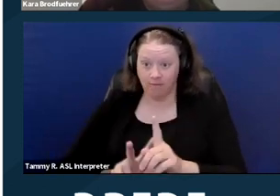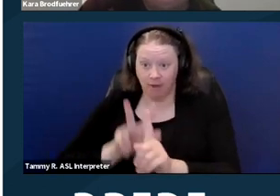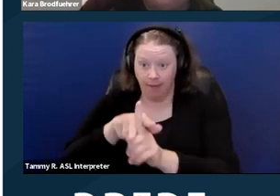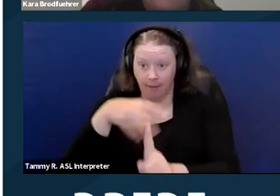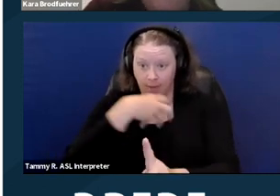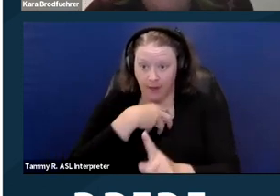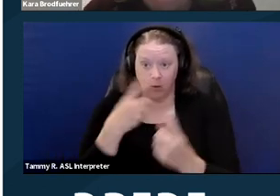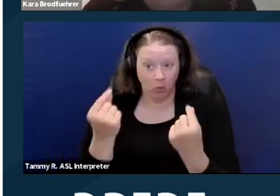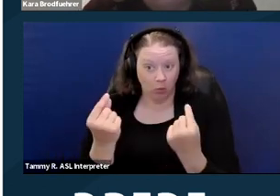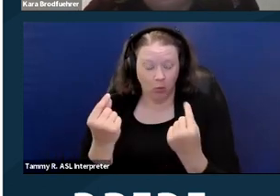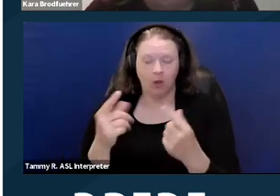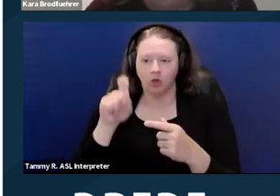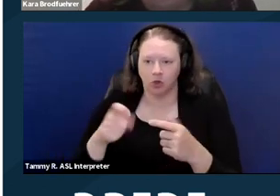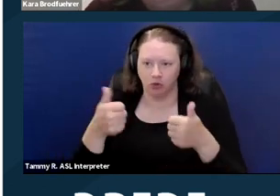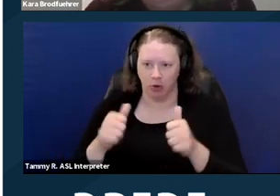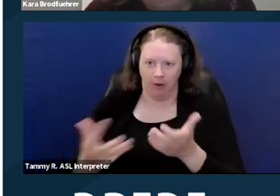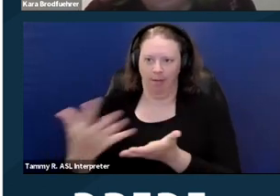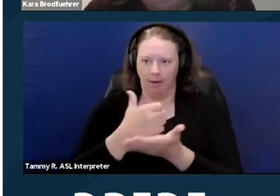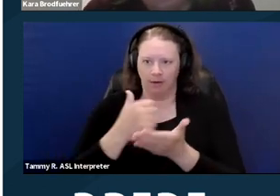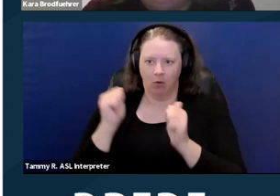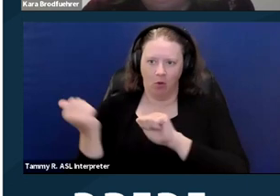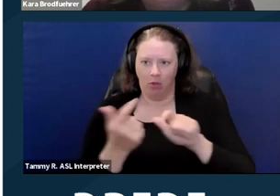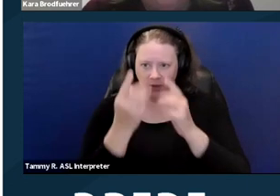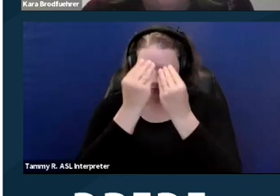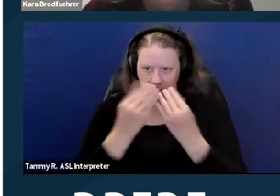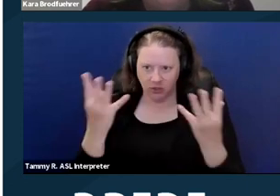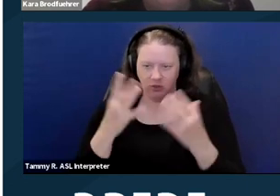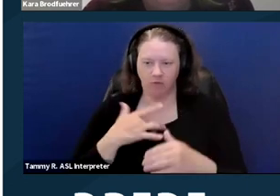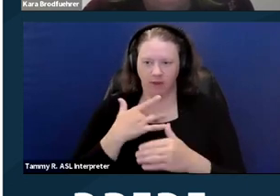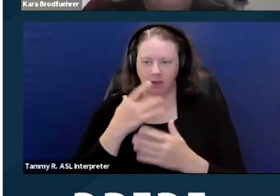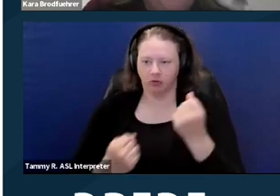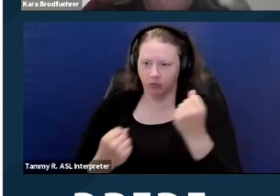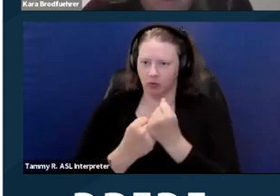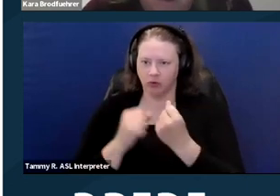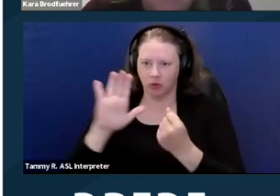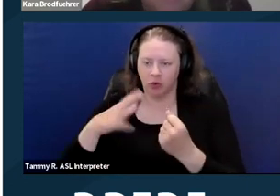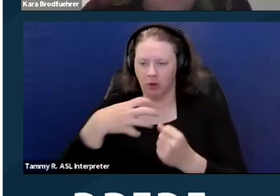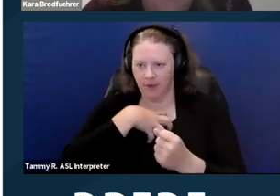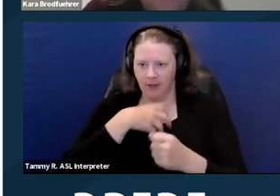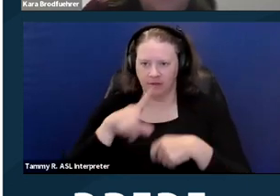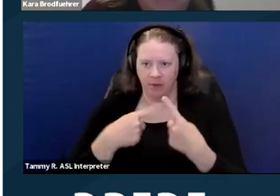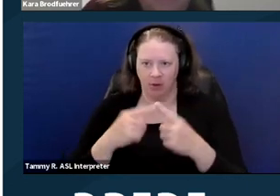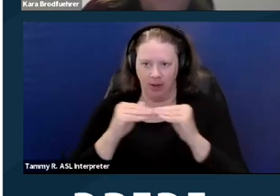you should try and have all the information that you think supports your complaint of housing discrimination available.